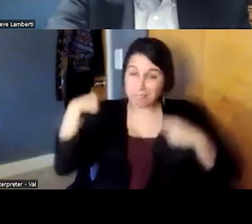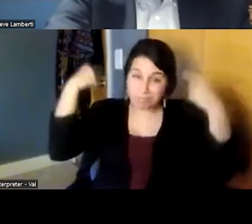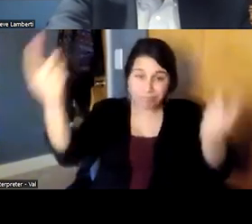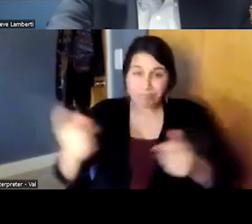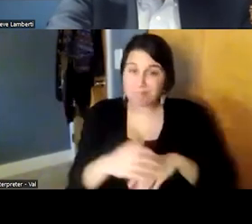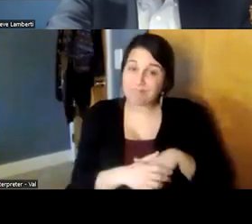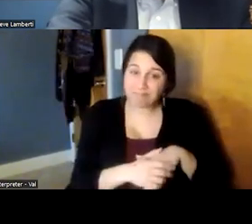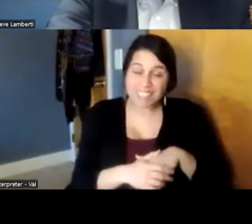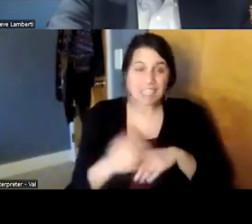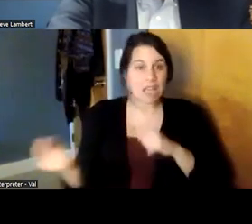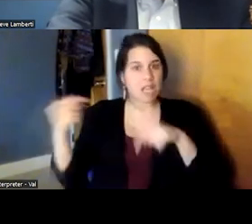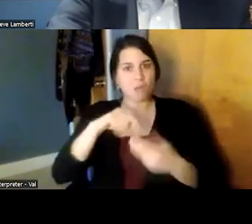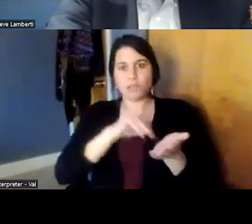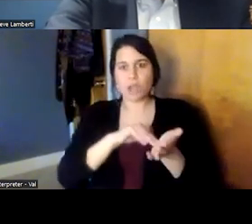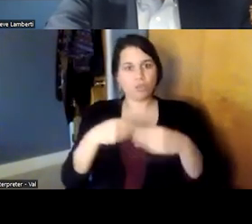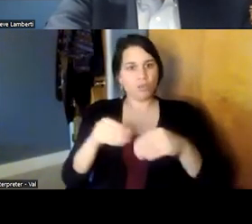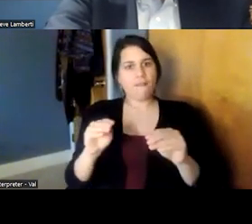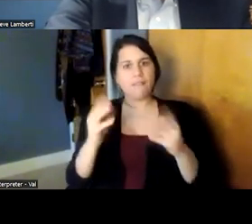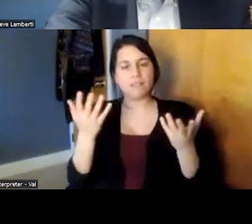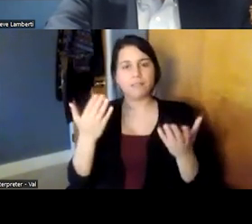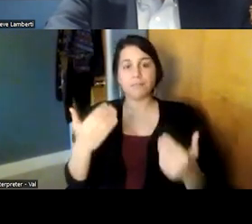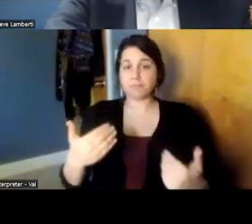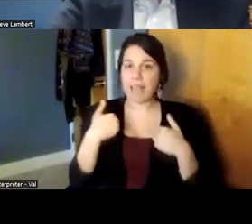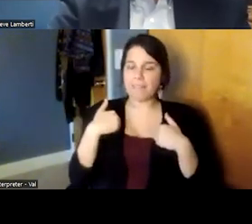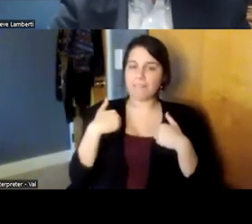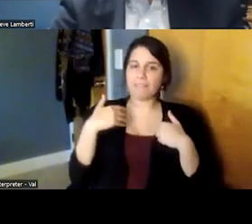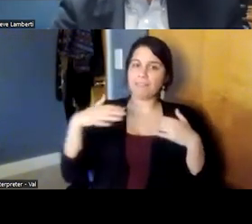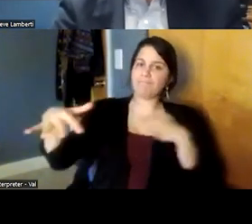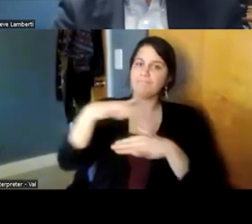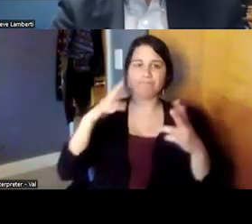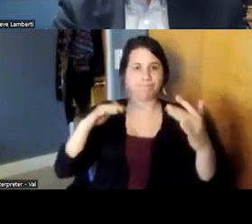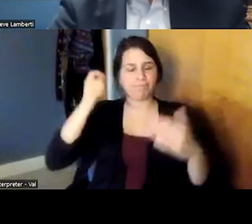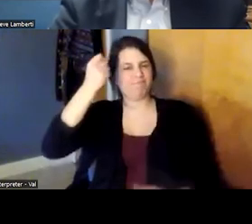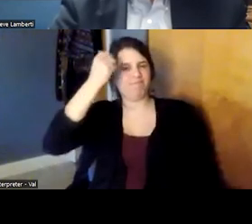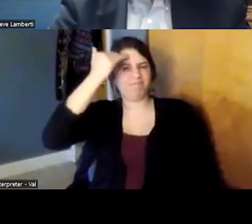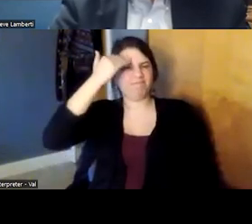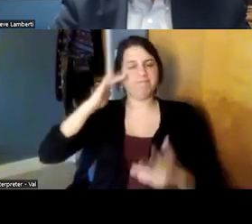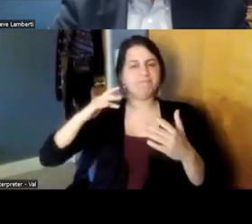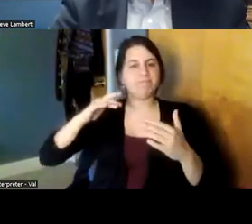office there's a social understanding of a power relationship with the physician having that power